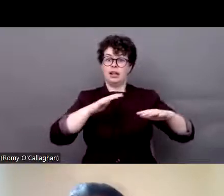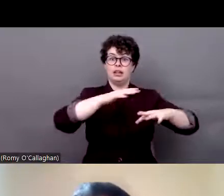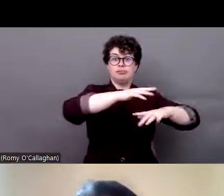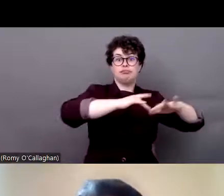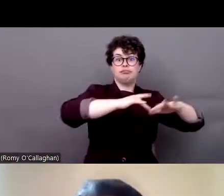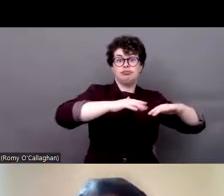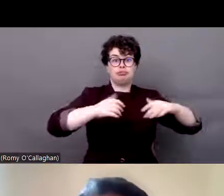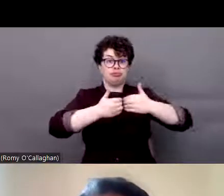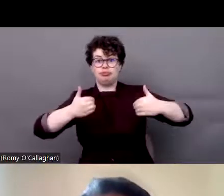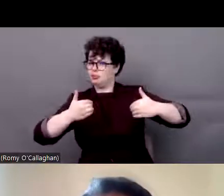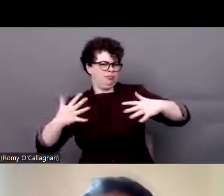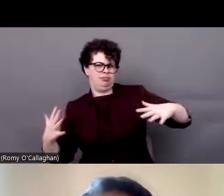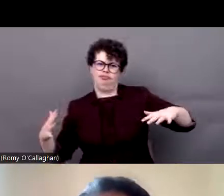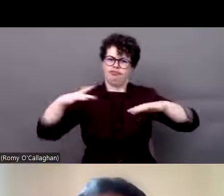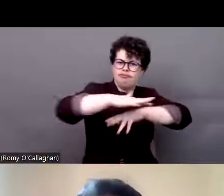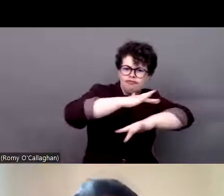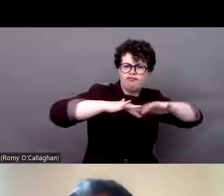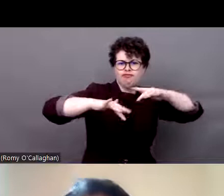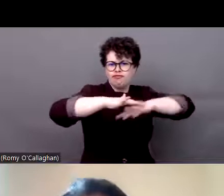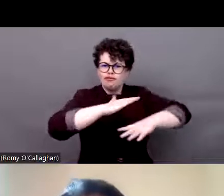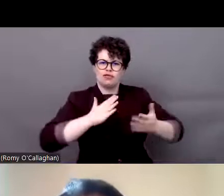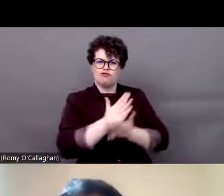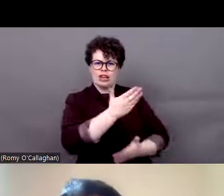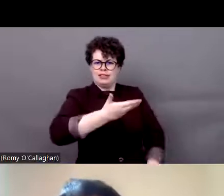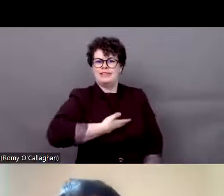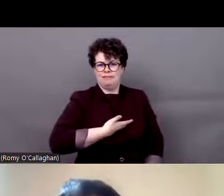their rights. So this debate is a